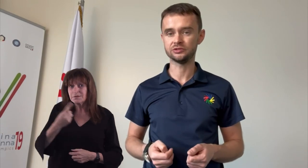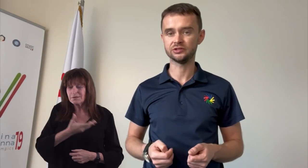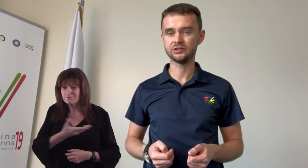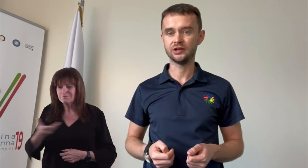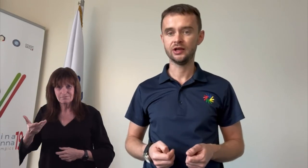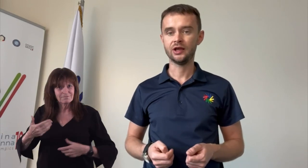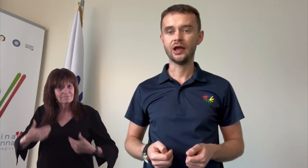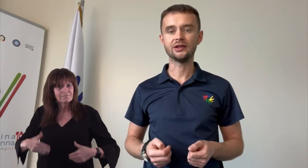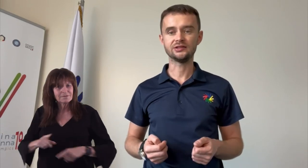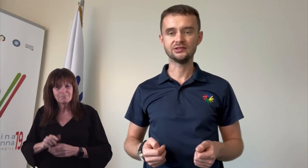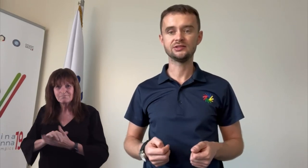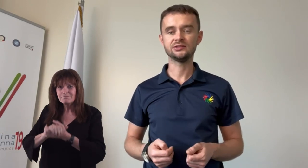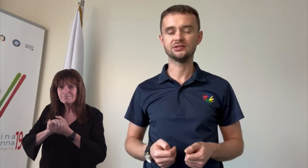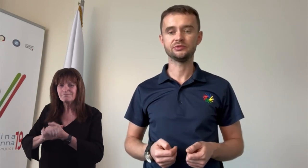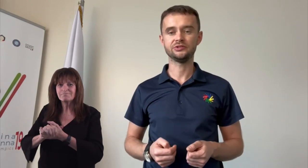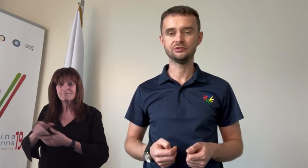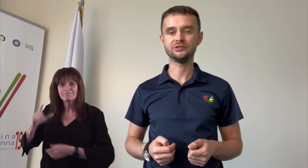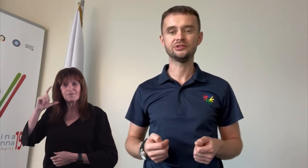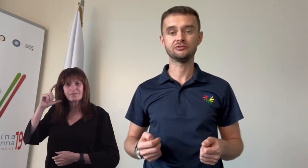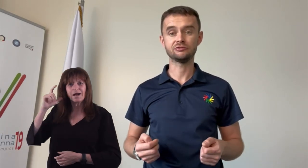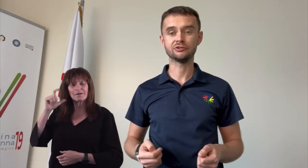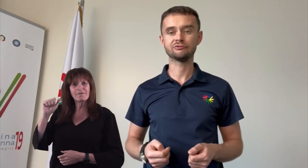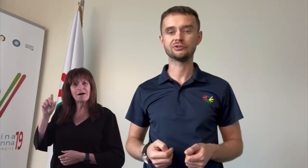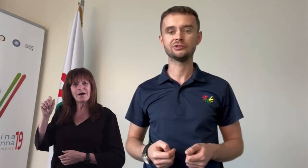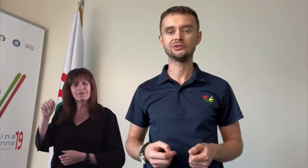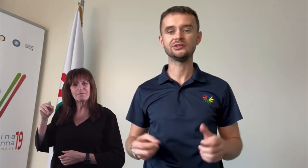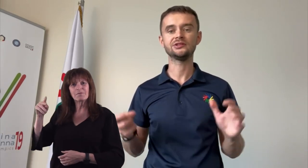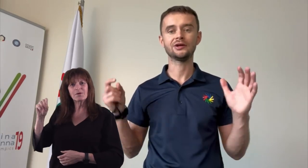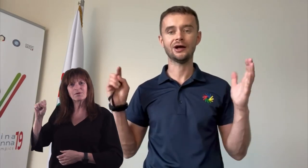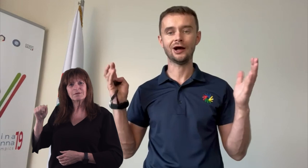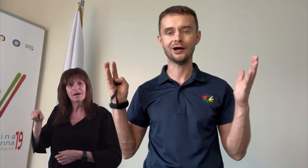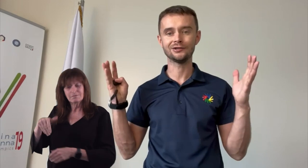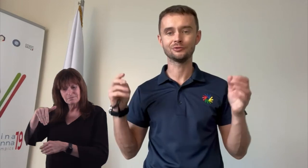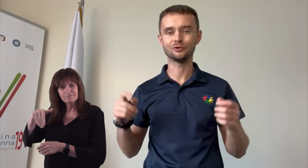on his election to the president position, as well